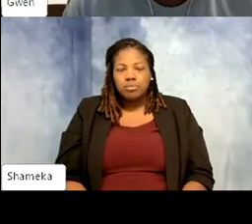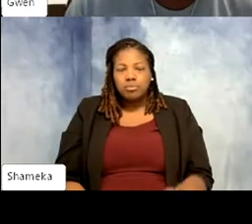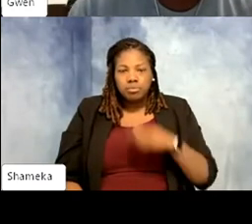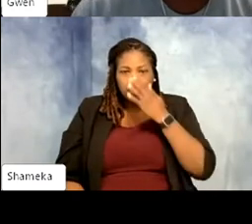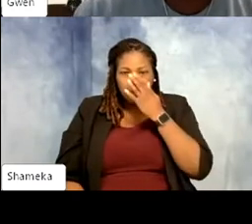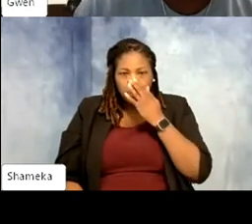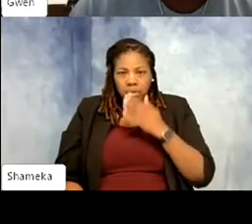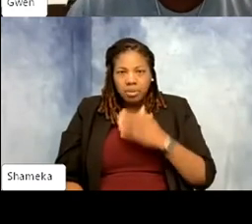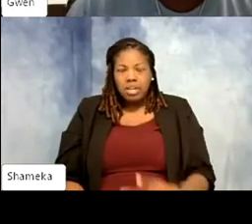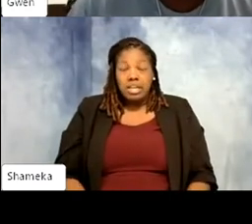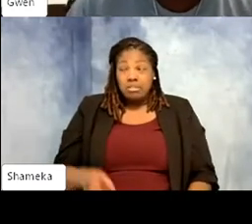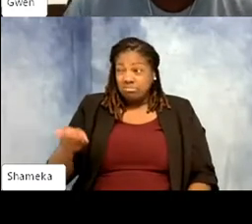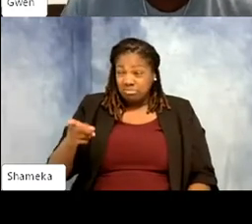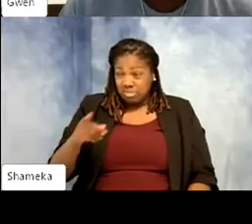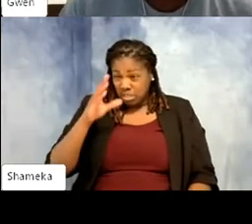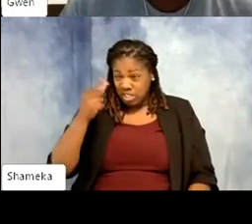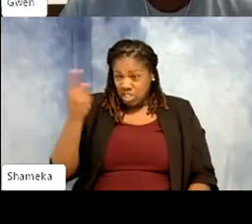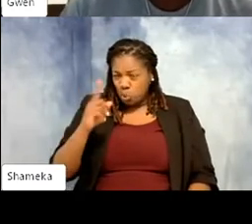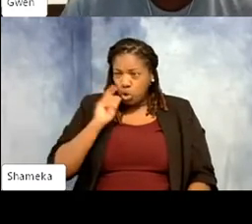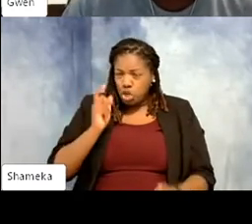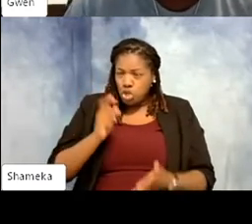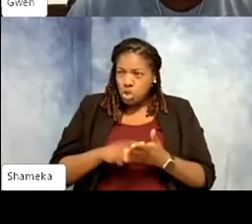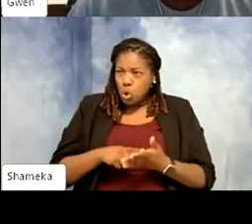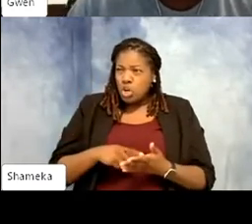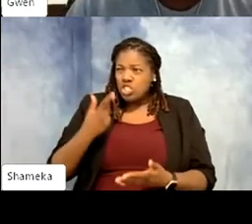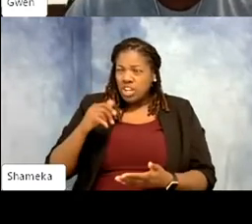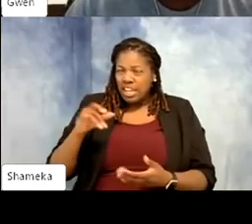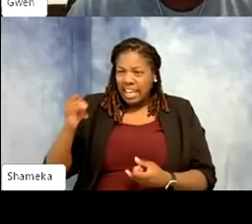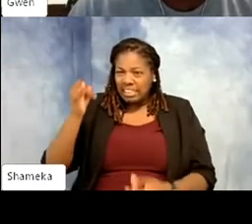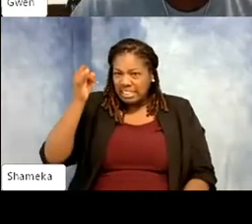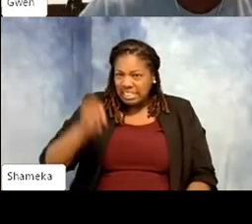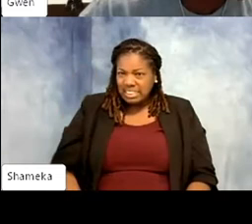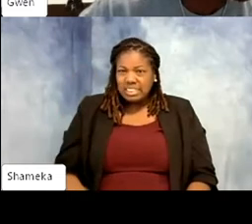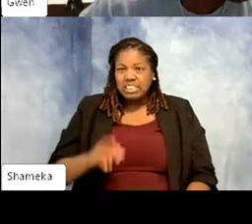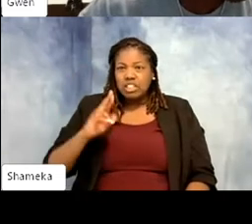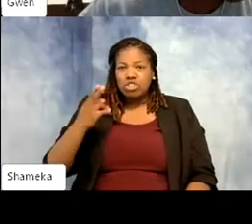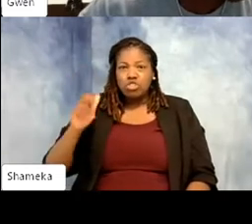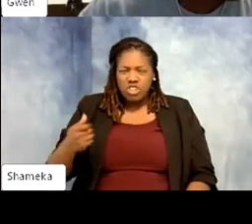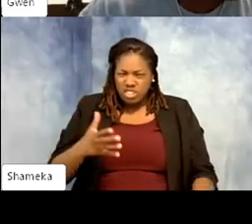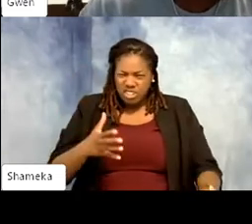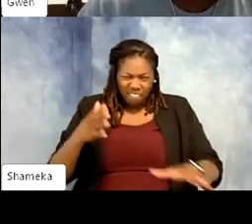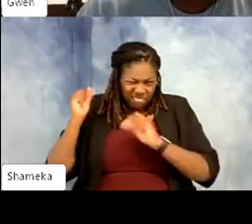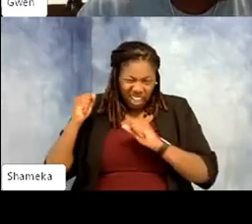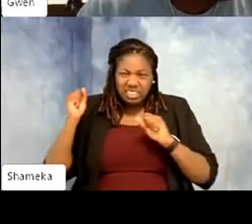skinny the rhea's legs are. Are they fast runners? >>Gwen: Rheas can run really fast. They can take off—